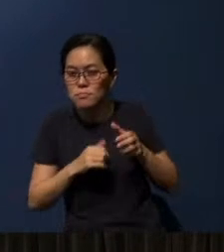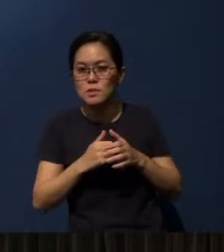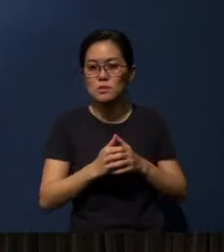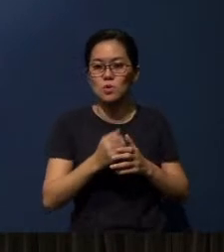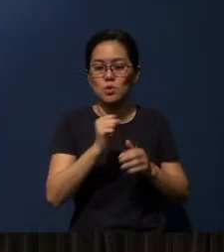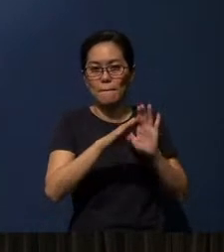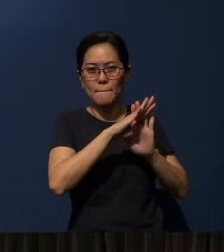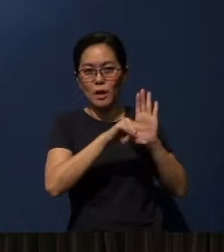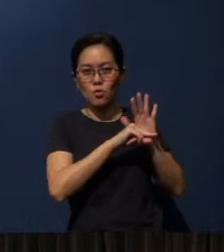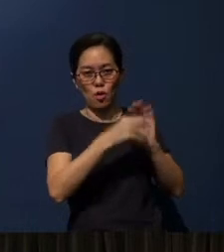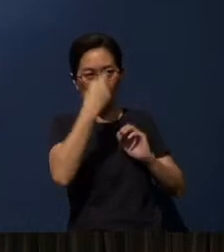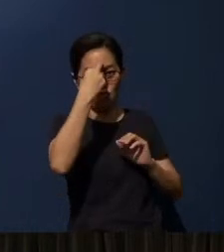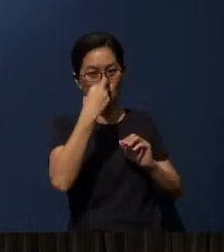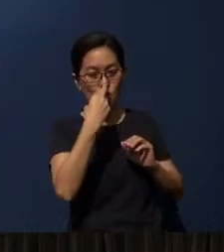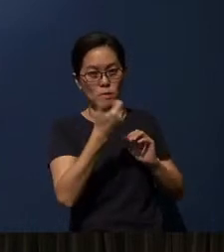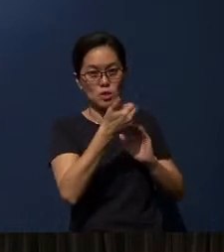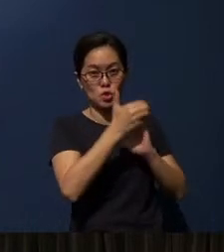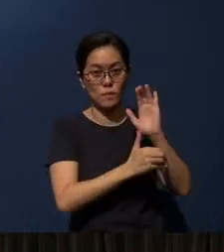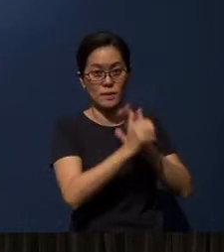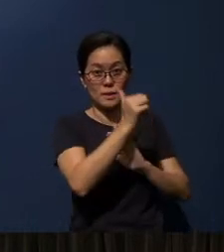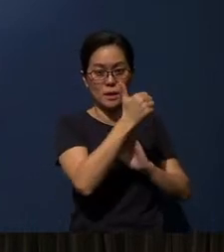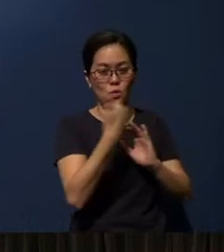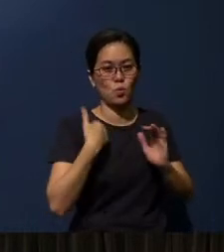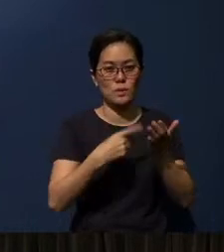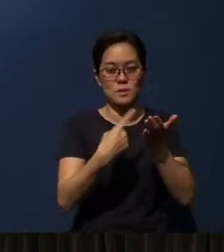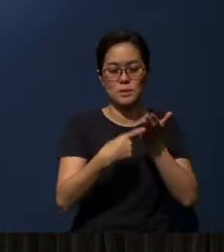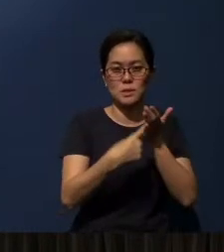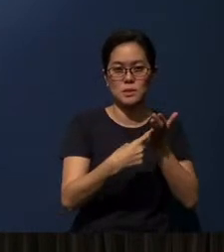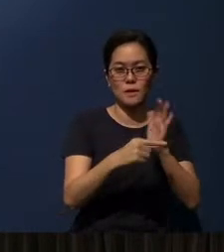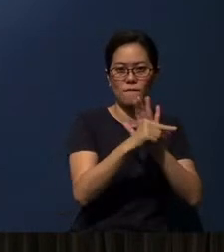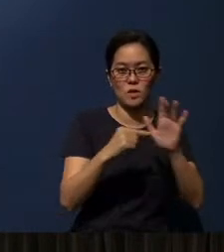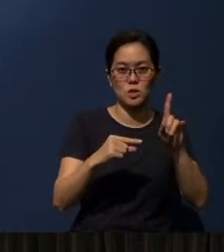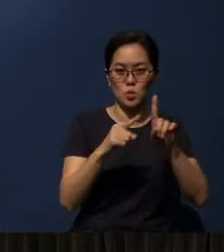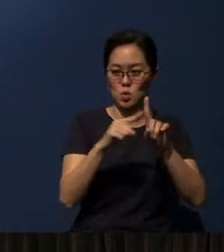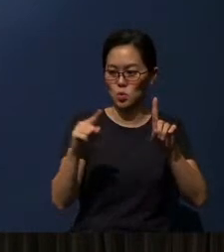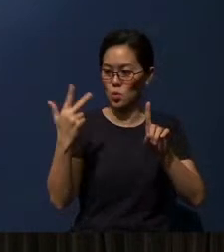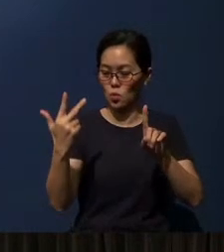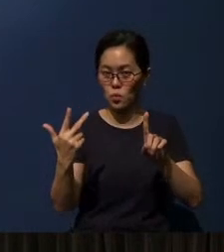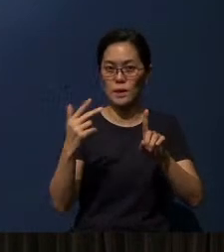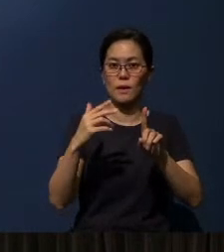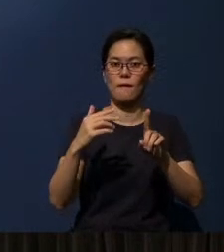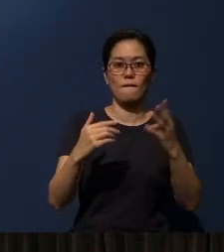and we will talk about verse 1 to 3, and verse 14 to 21.